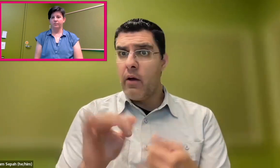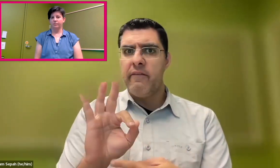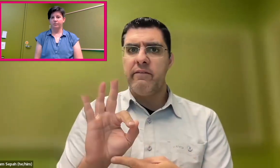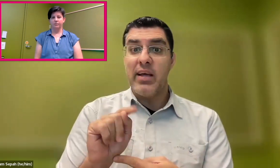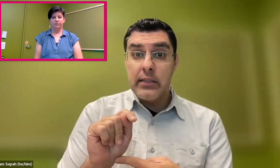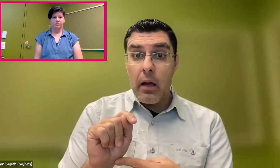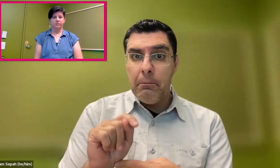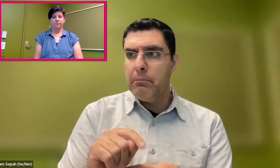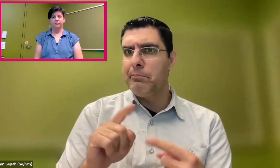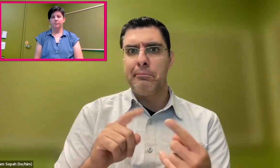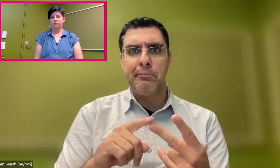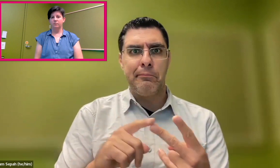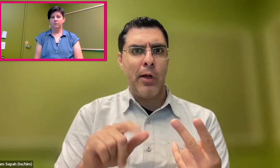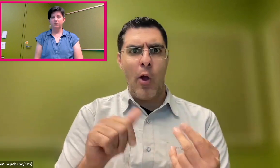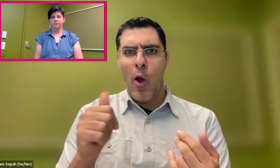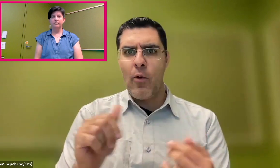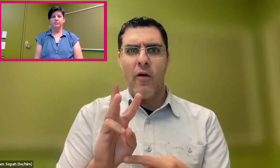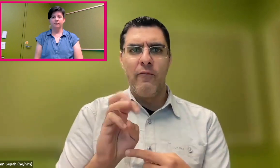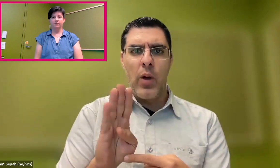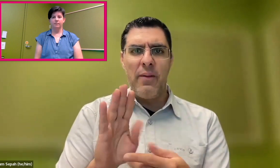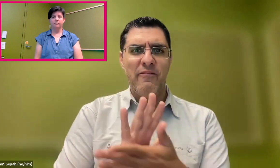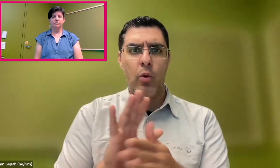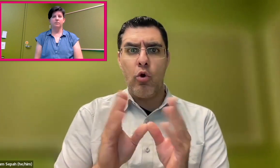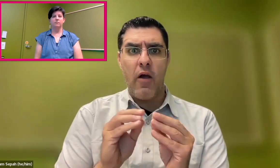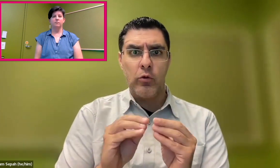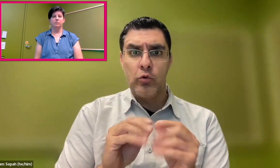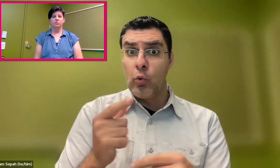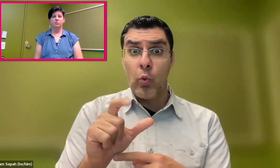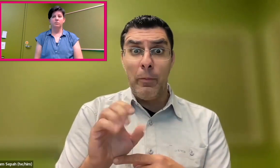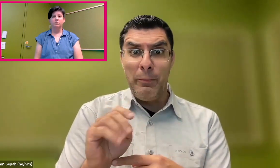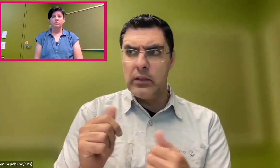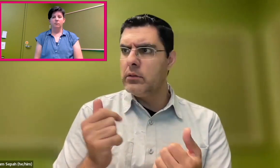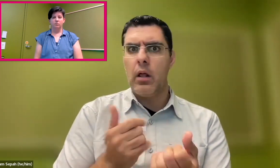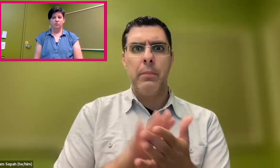for many years, and now FaceTime and web video conferences.